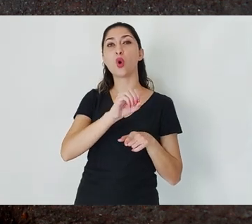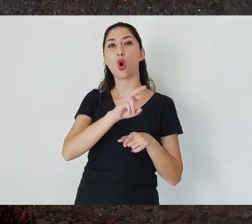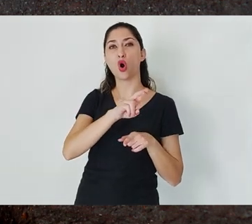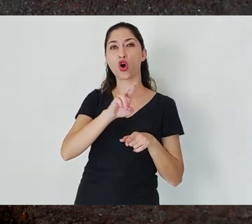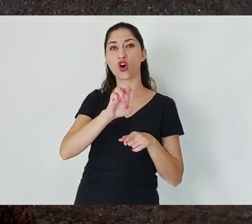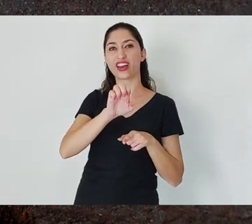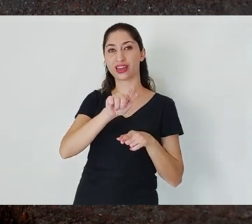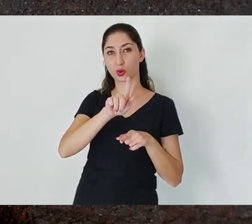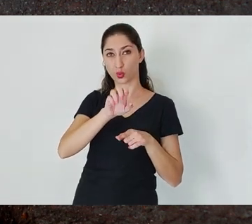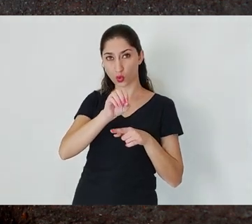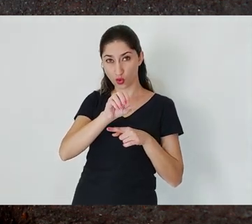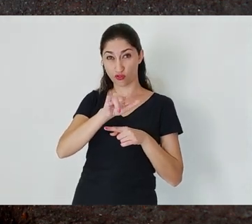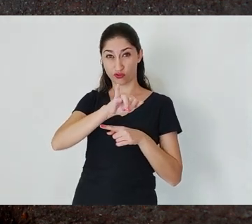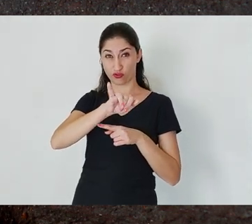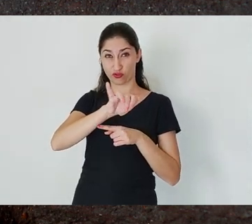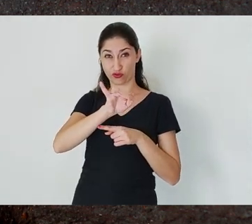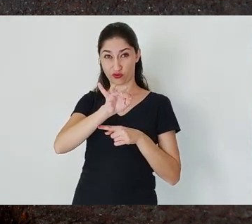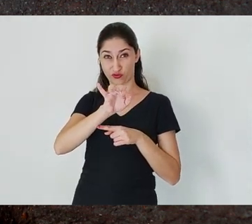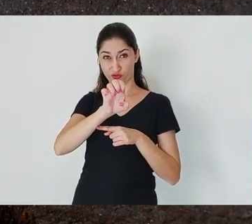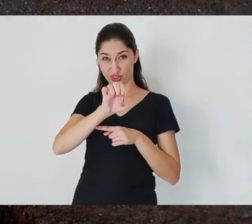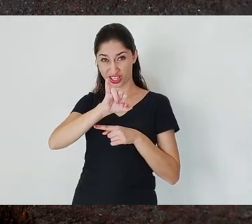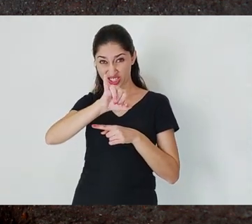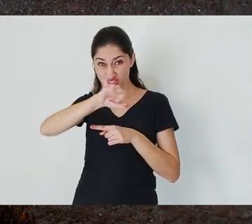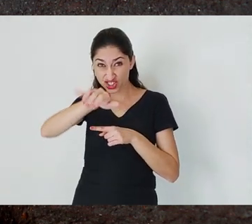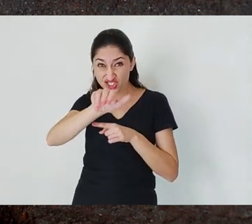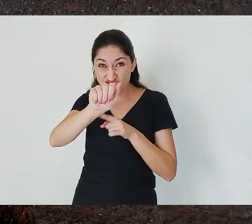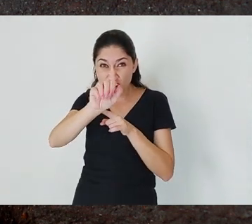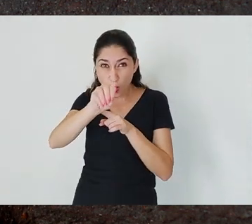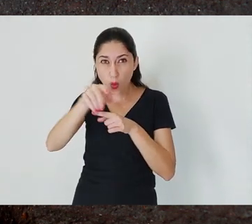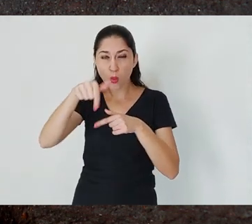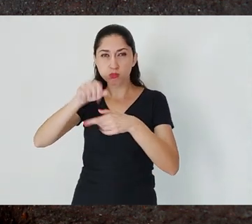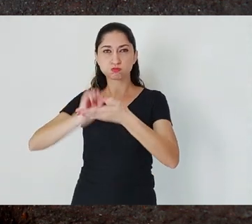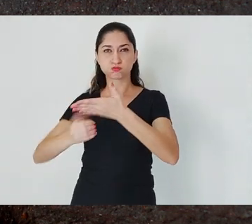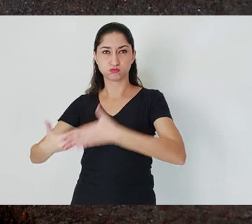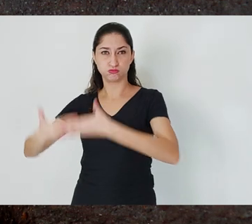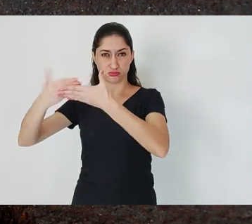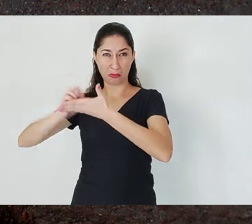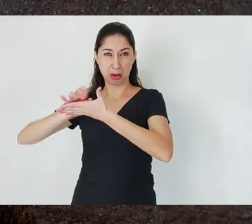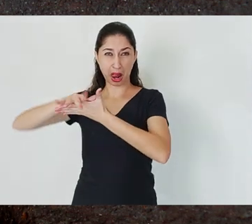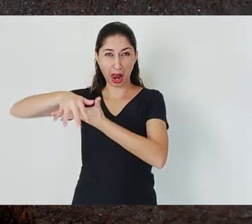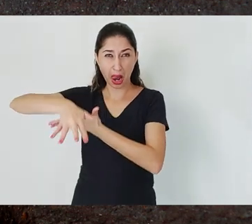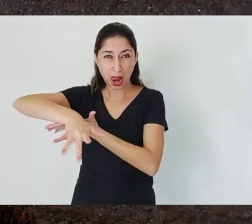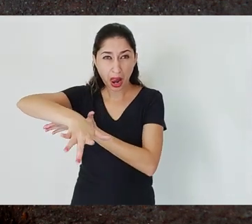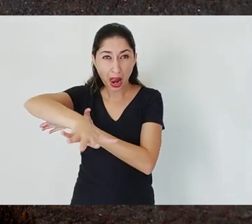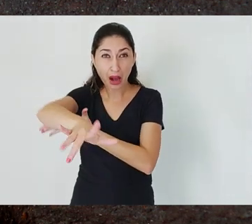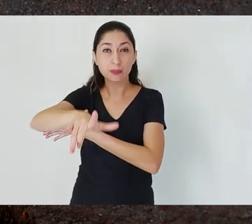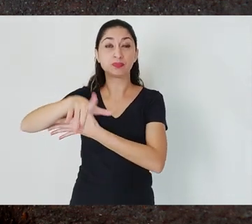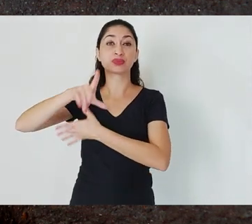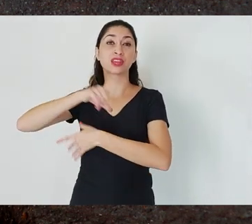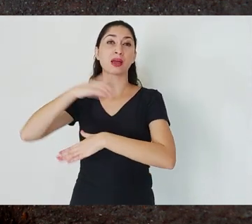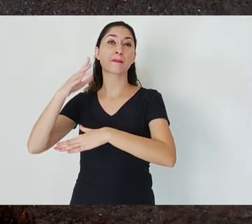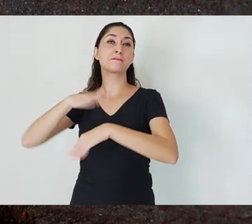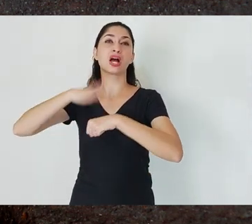Brazil, Minas Gerais and the Iron Quadrangle are, for the last ten years, at the top